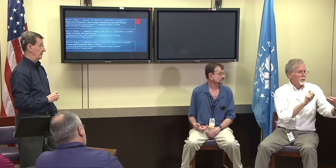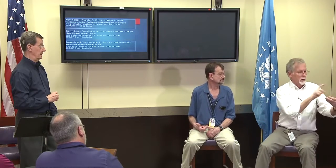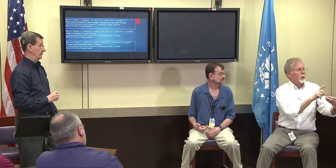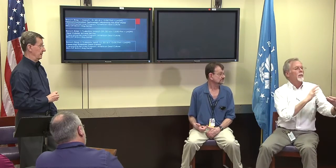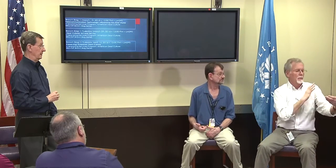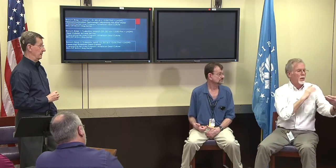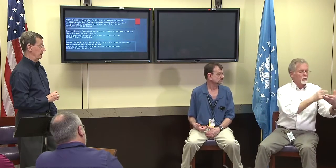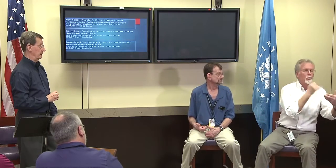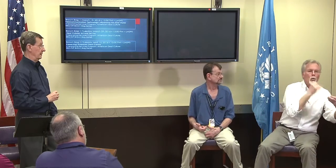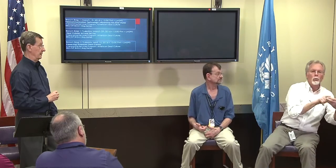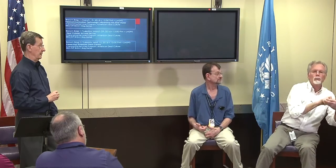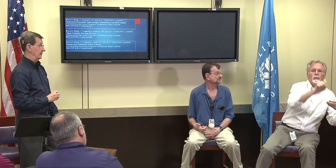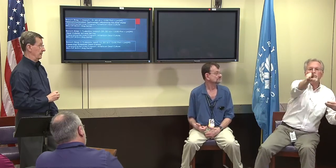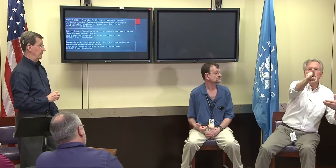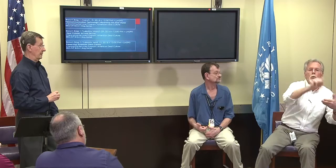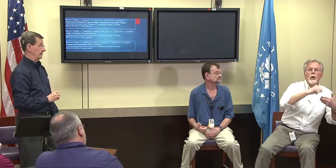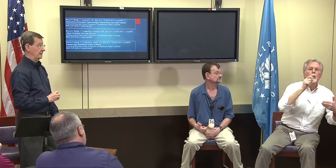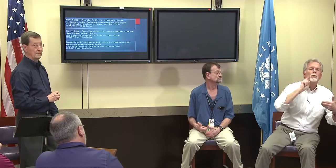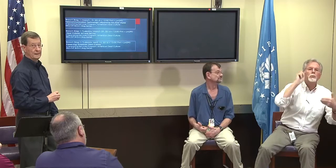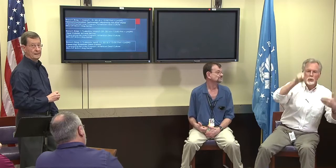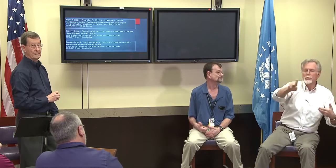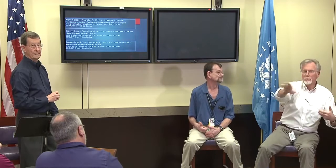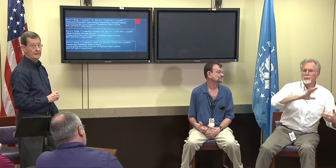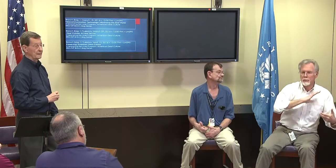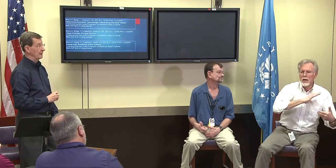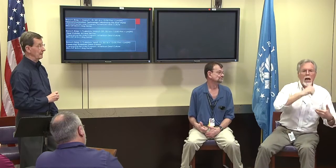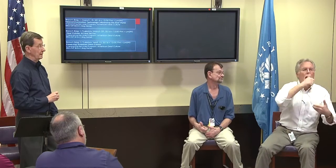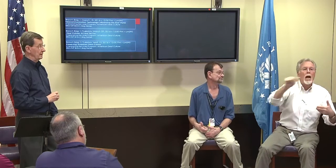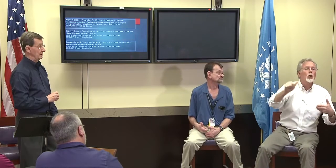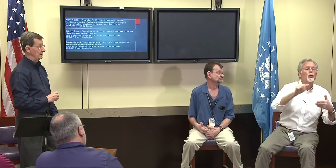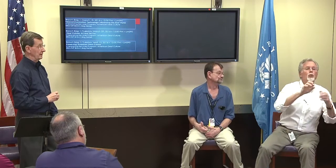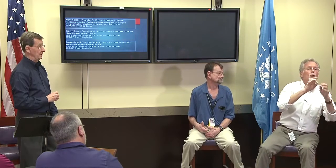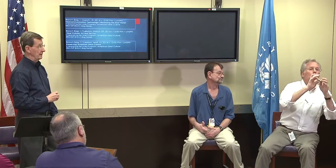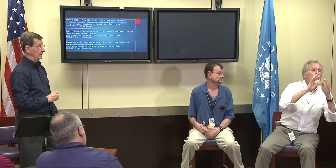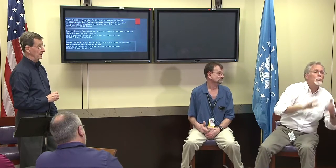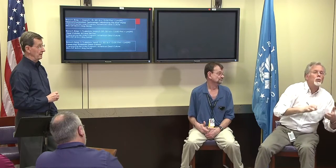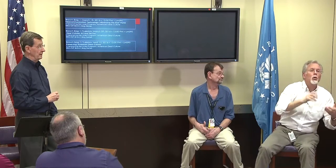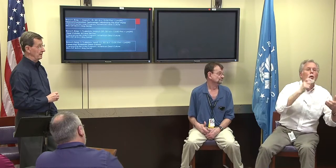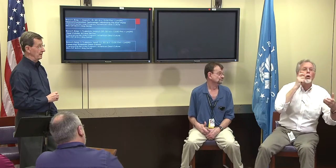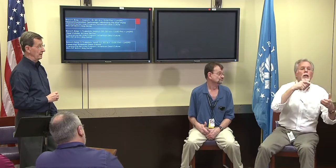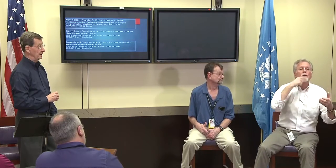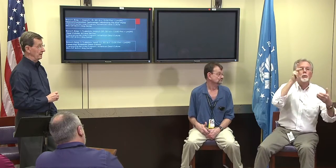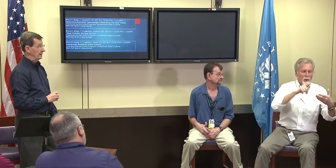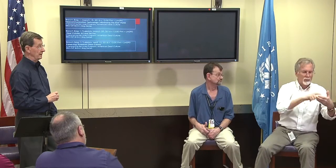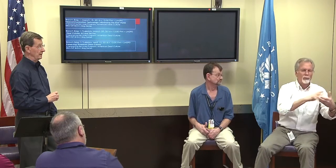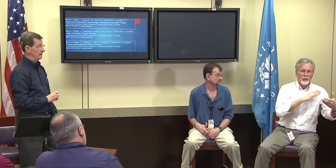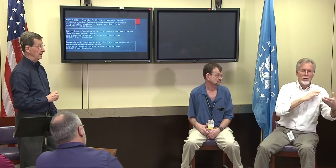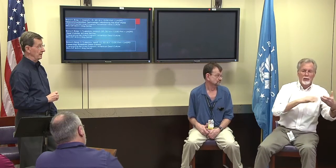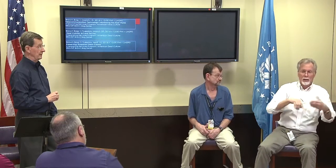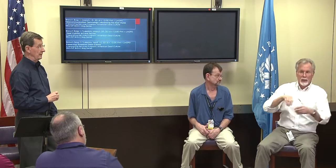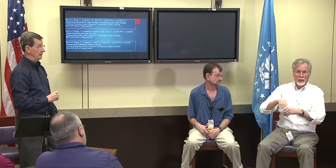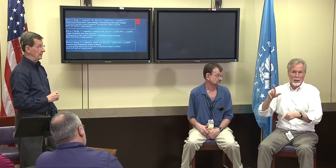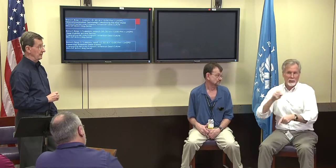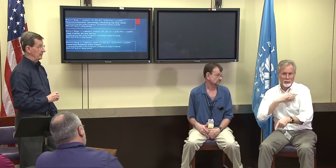that you can use, fine, you make those calls through an app, through a relay service whatever on your phone.